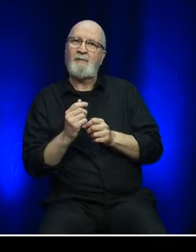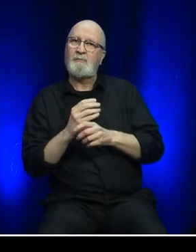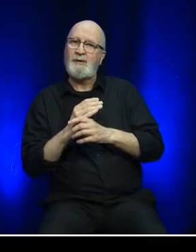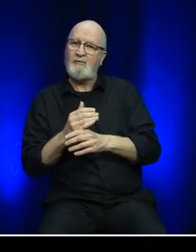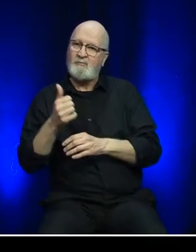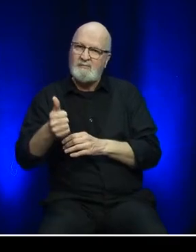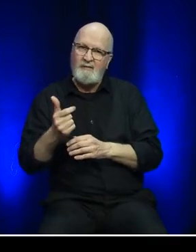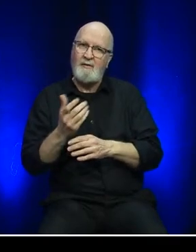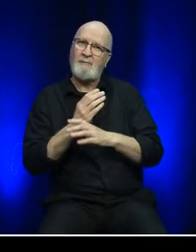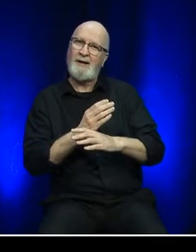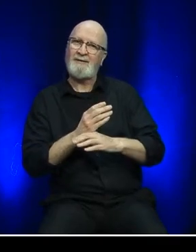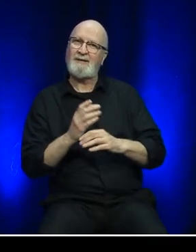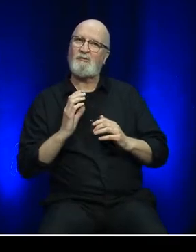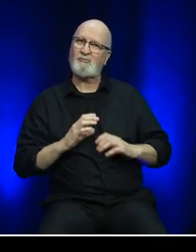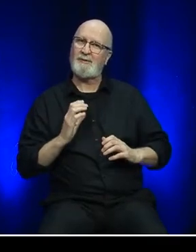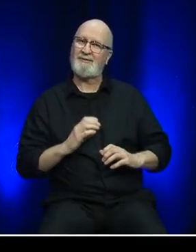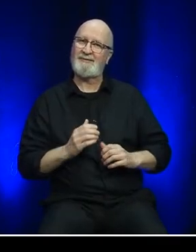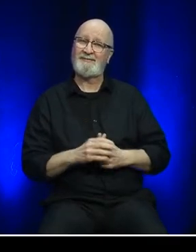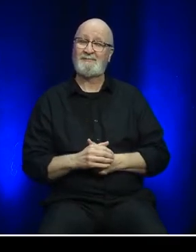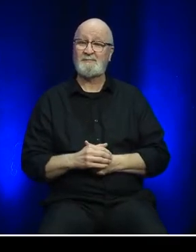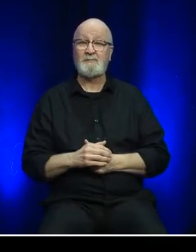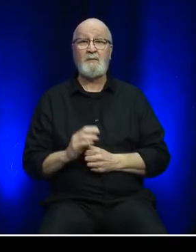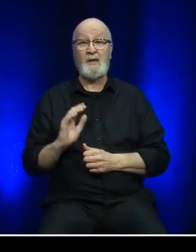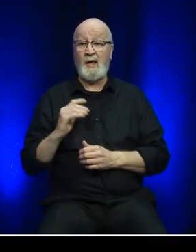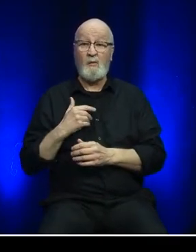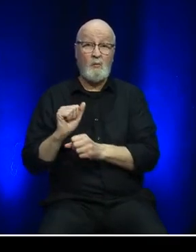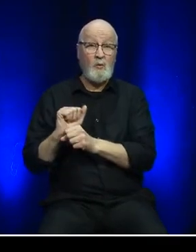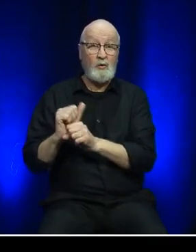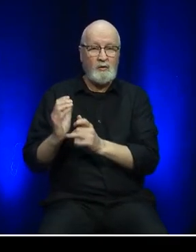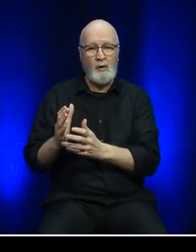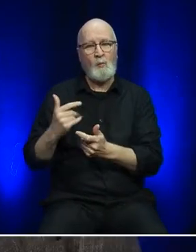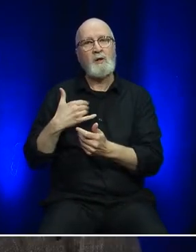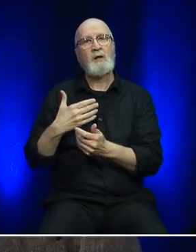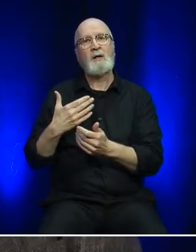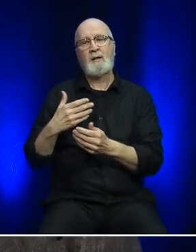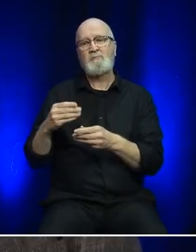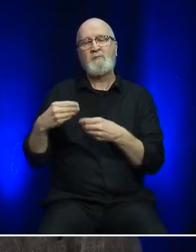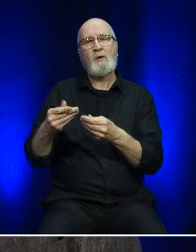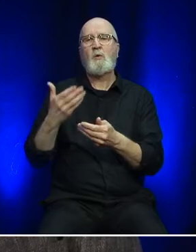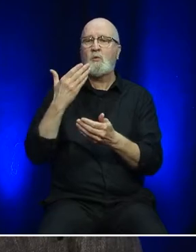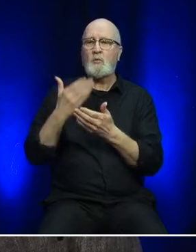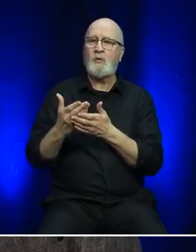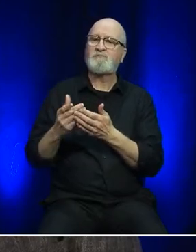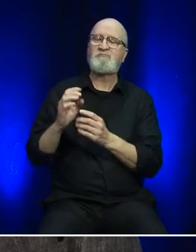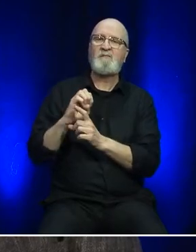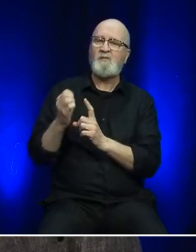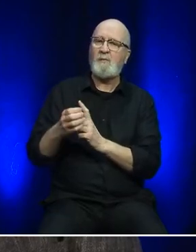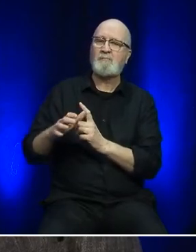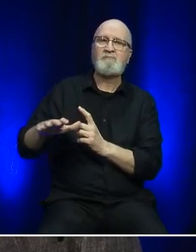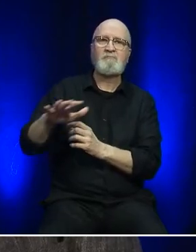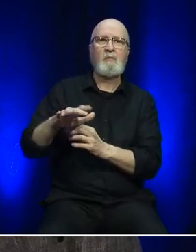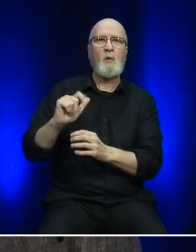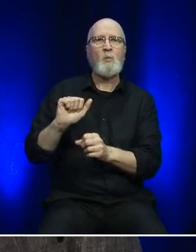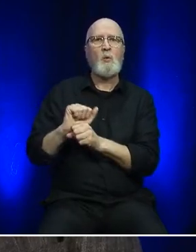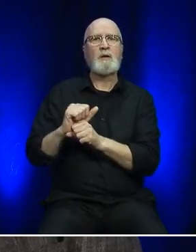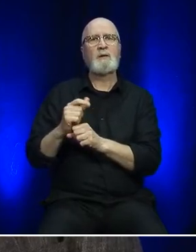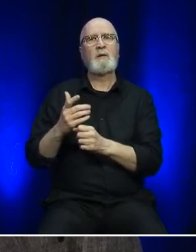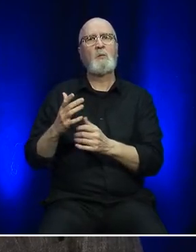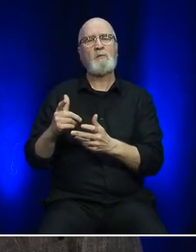Our goal is to provide employees with a safe, healthy environment that enables them to grow and thrive in their careers.